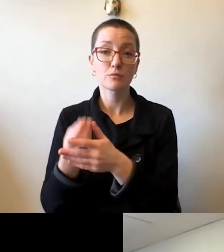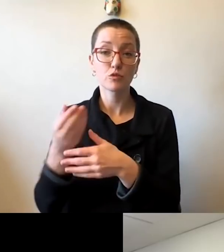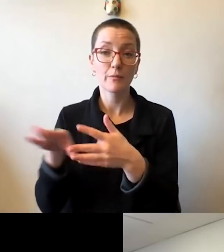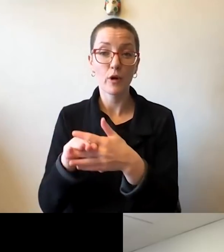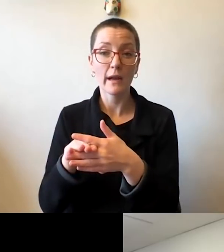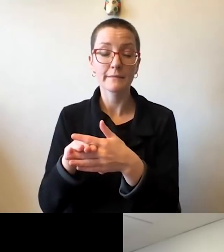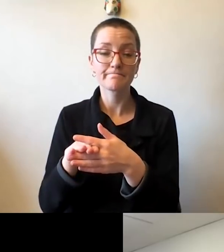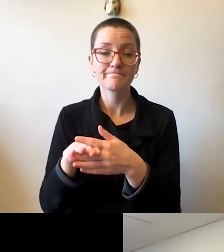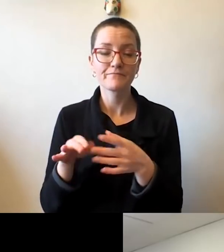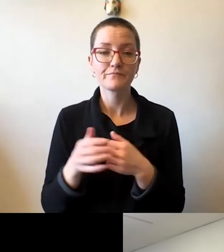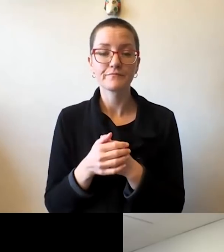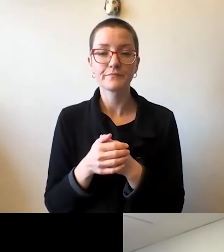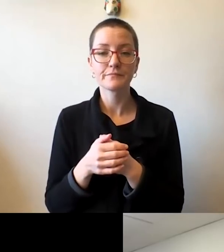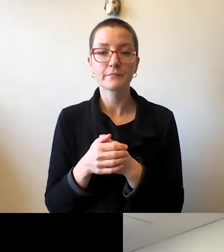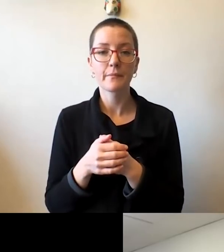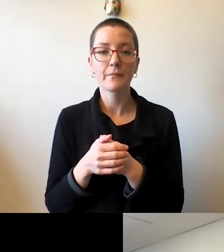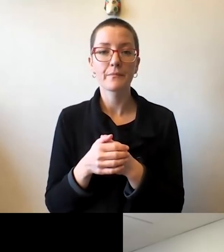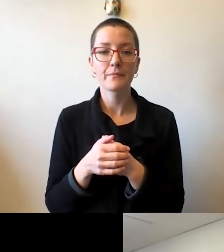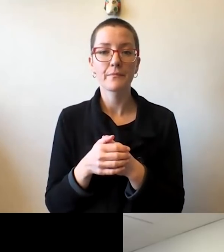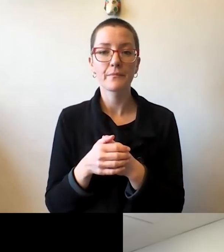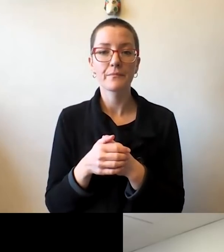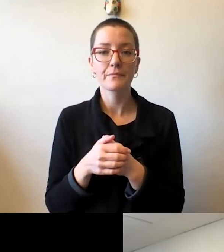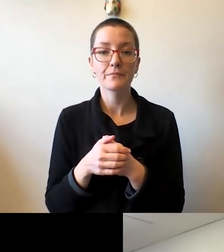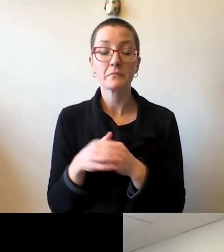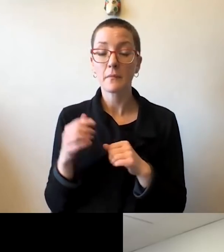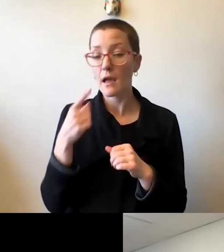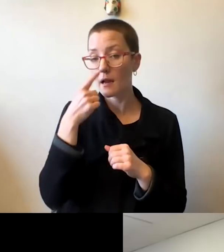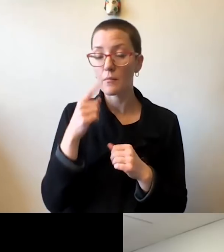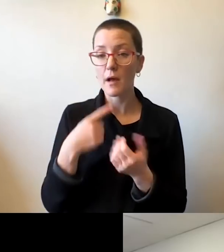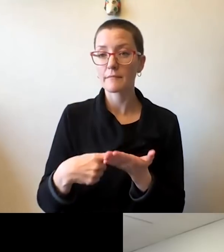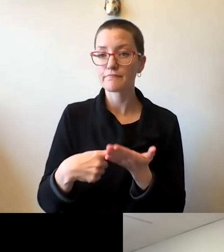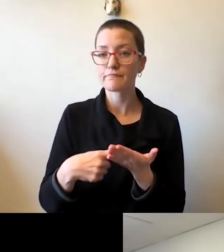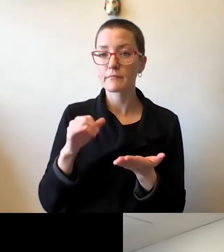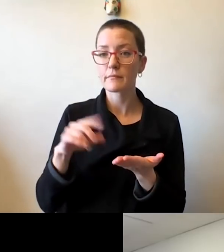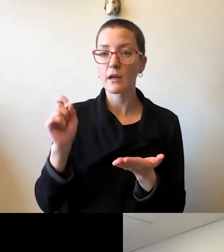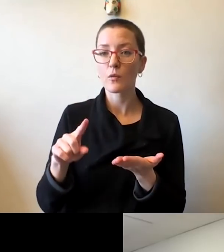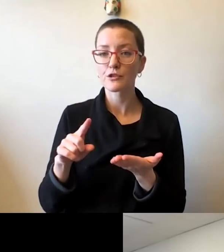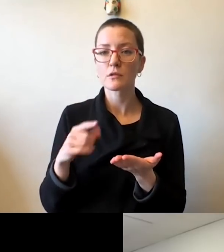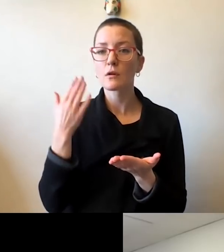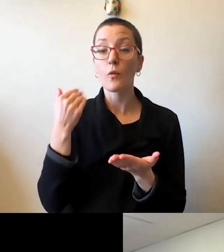And let me let me address the question, why isn't the university having as frequent spring break?